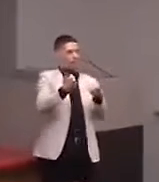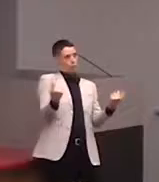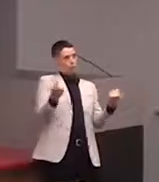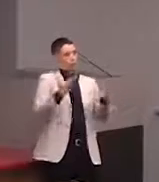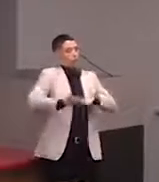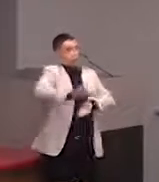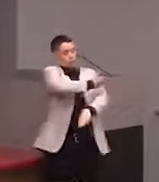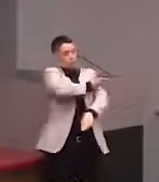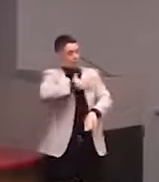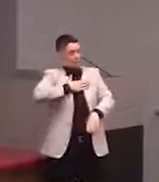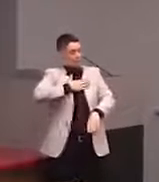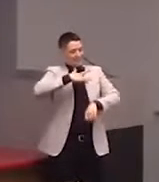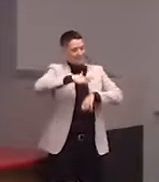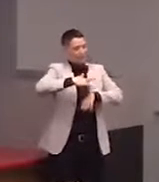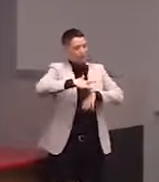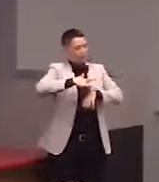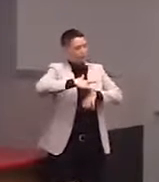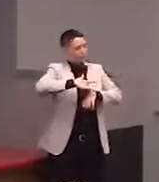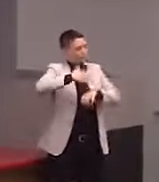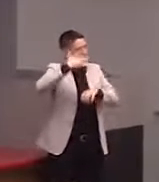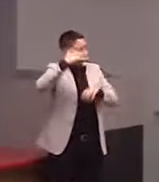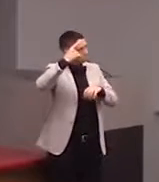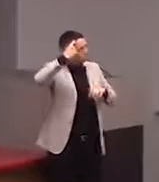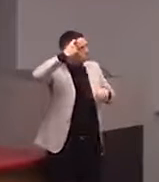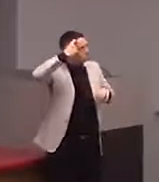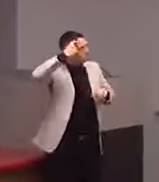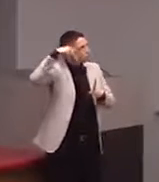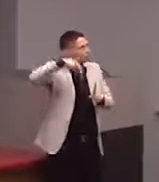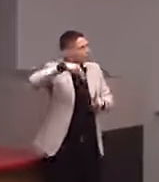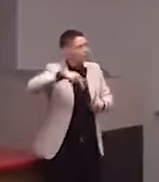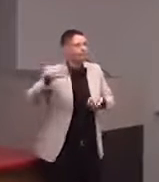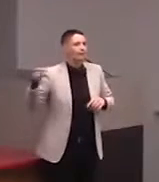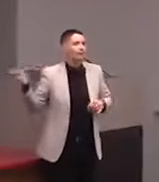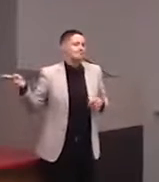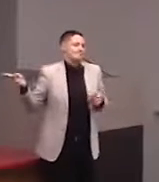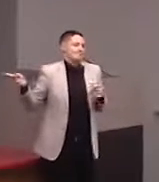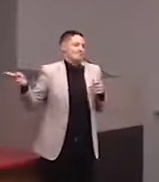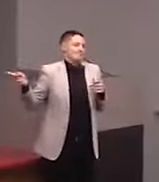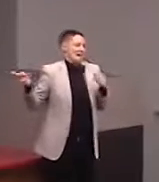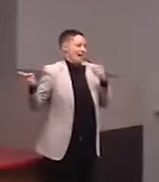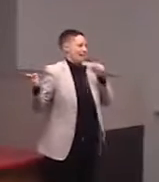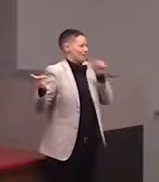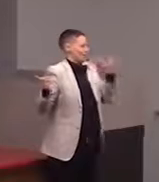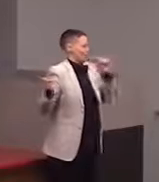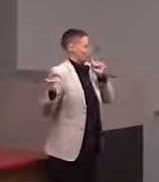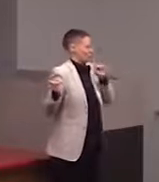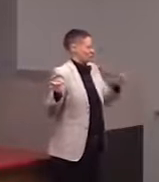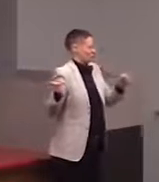Not that I know of. I'm not an expert on tactile perception, but there are people that do study tactile perception,